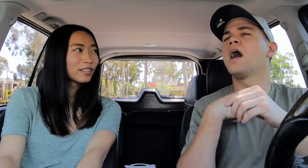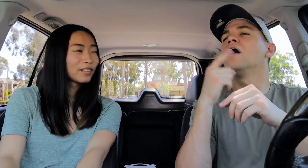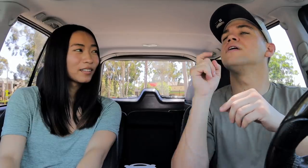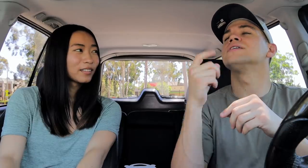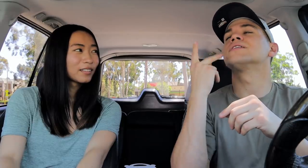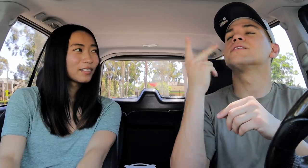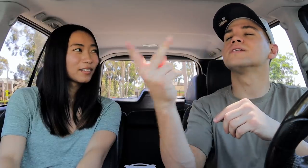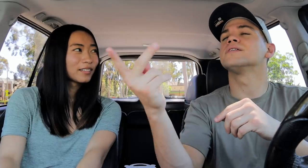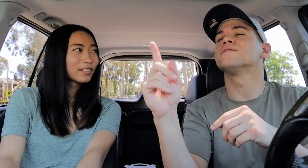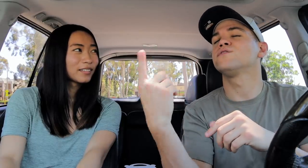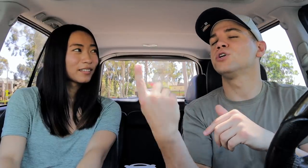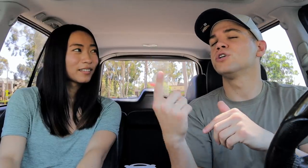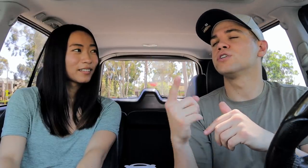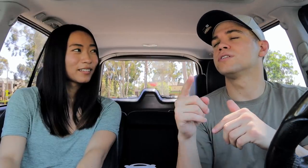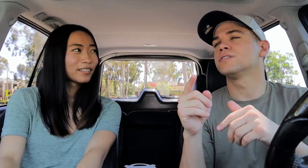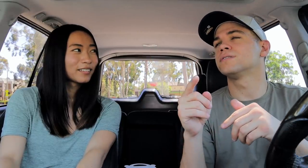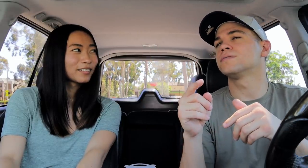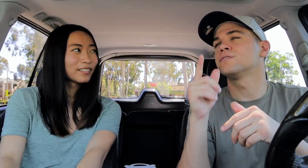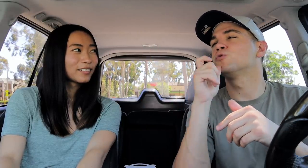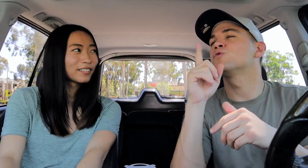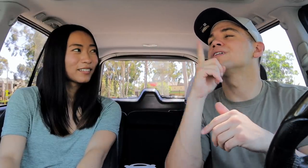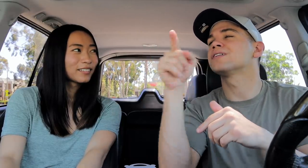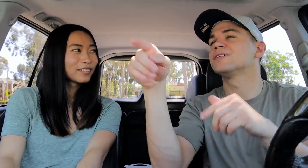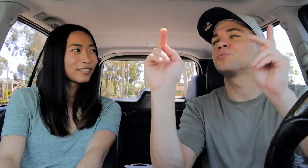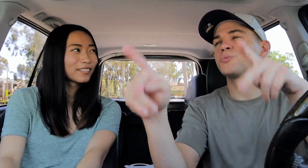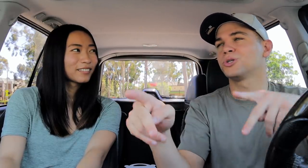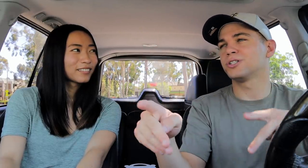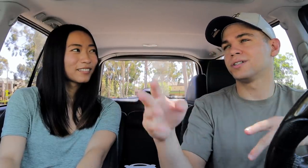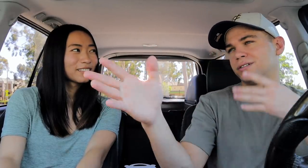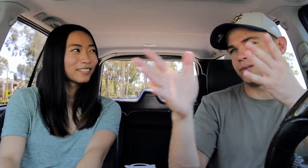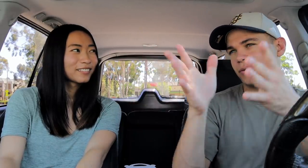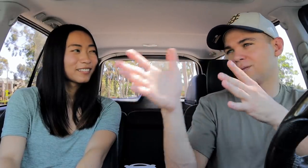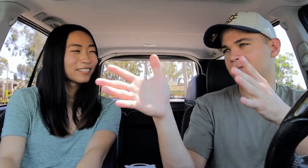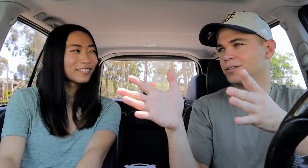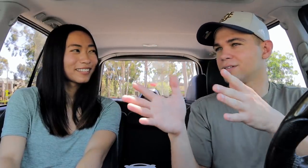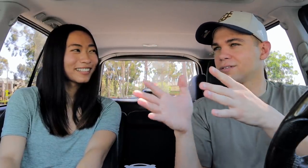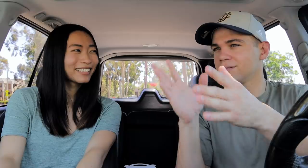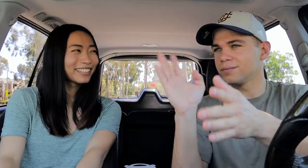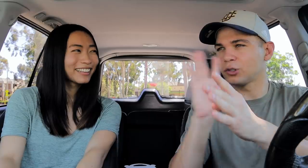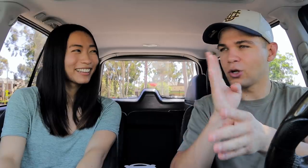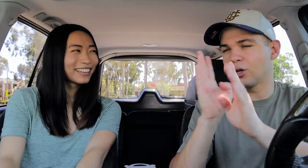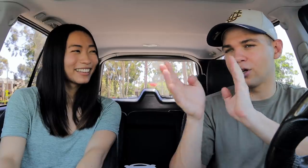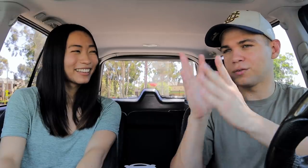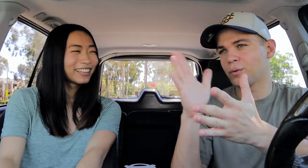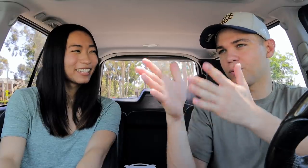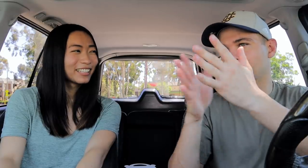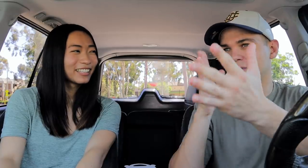I need to see first. Who really is this person? Talk.